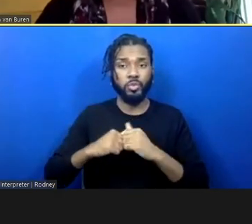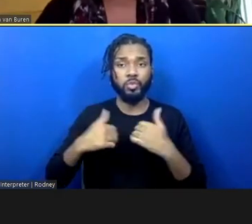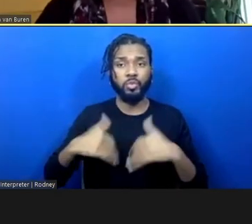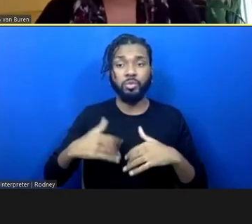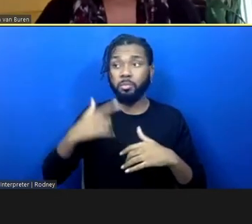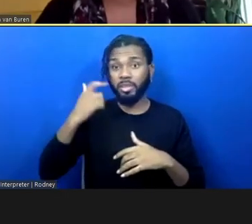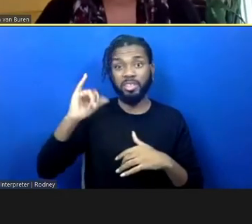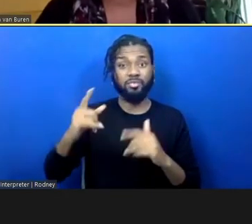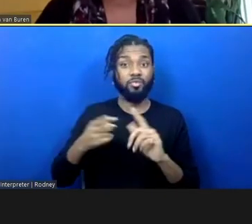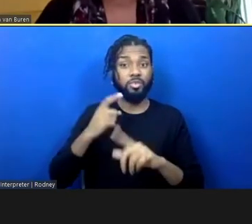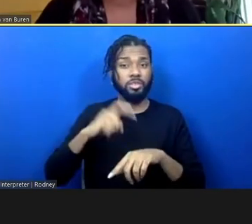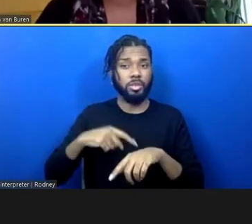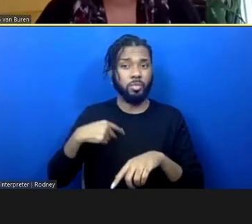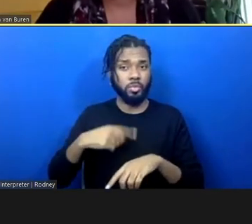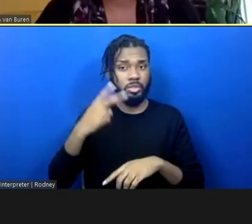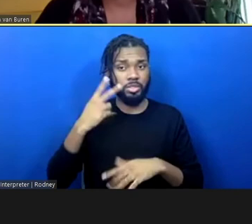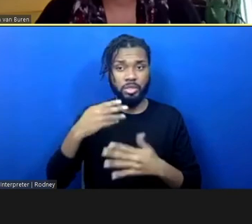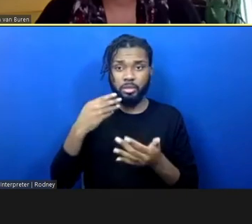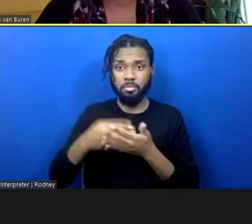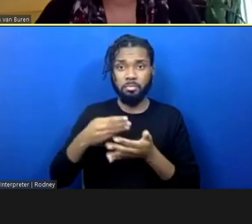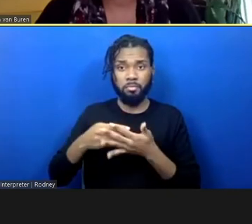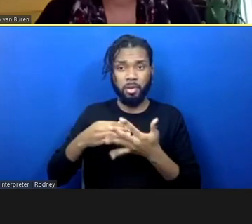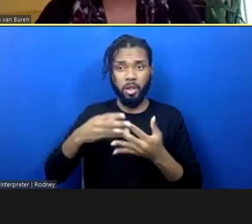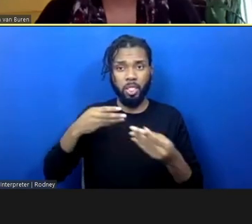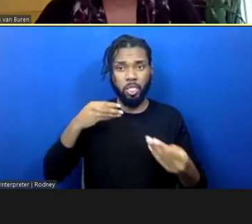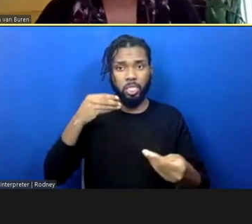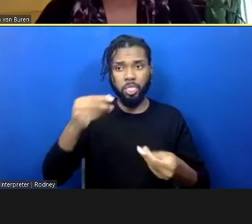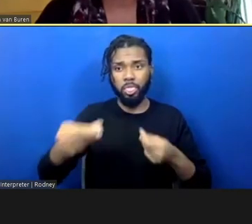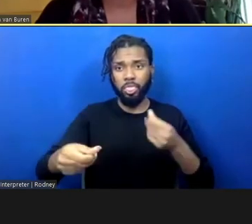into Black and brown communities in a way that I had never seen before.